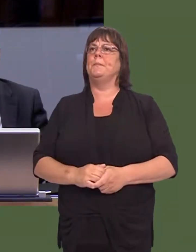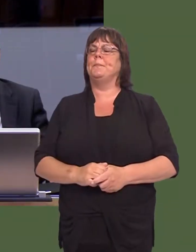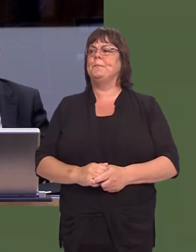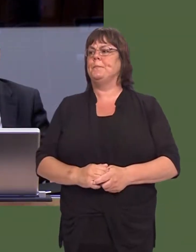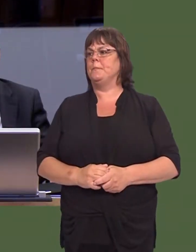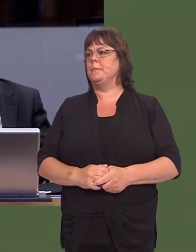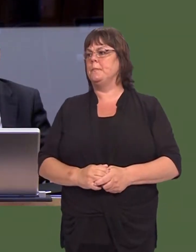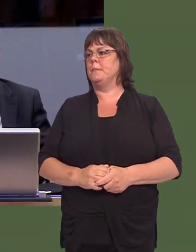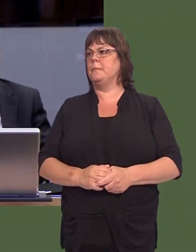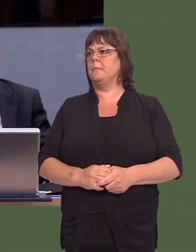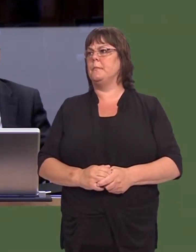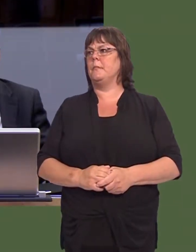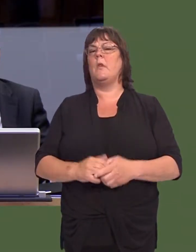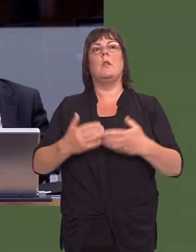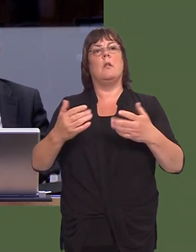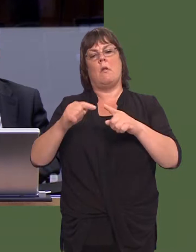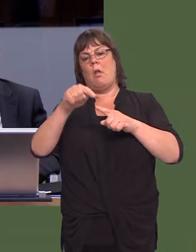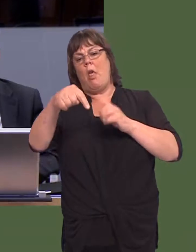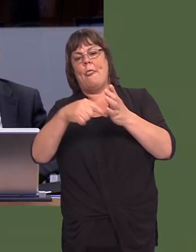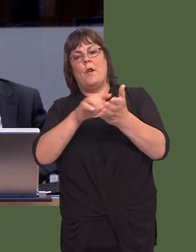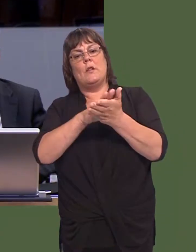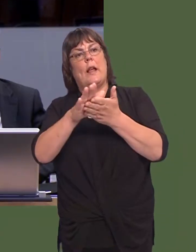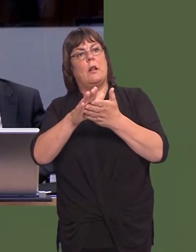Davies: I would like to ask you, with that in mind, with the general election now on